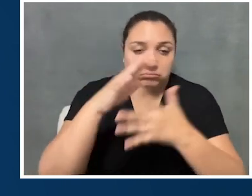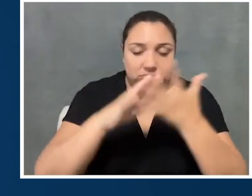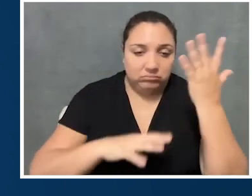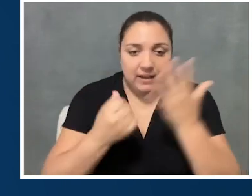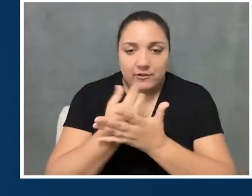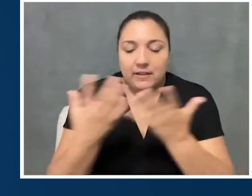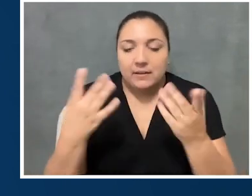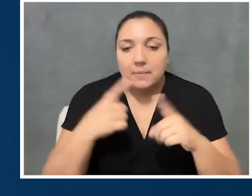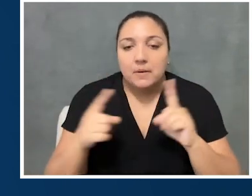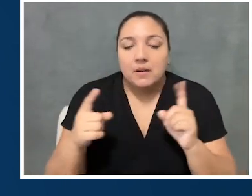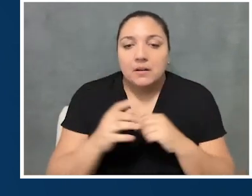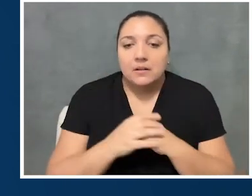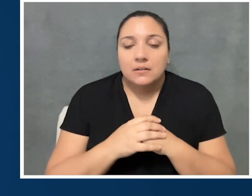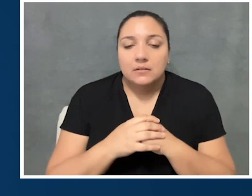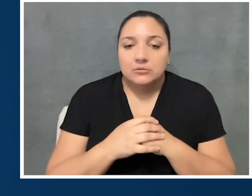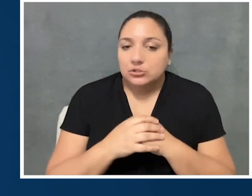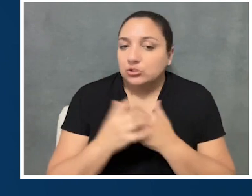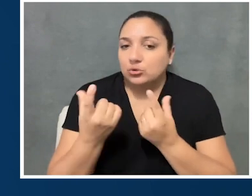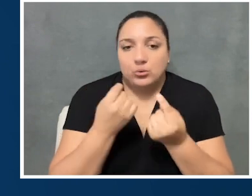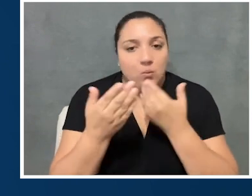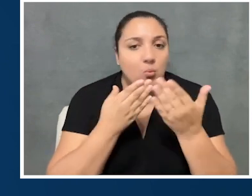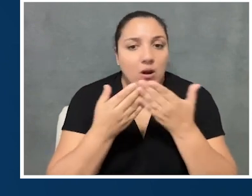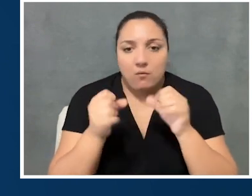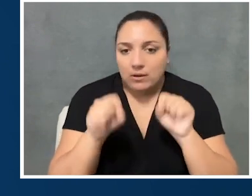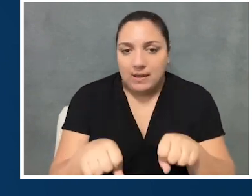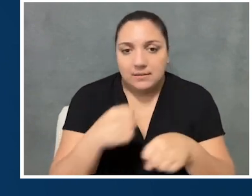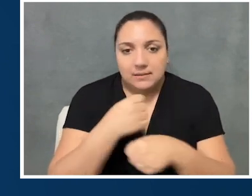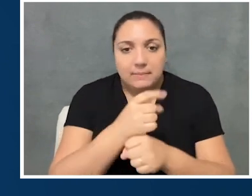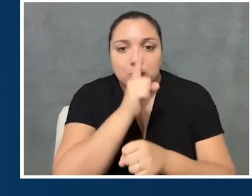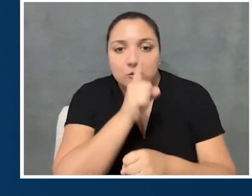But yeah, just doing what we can to make sure